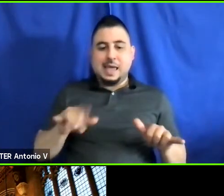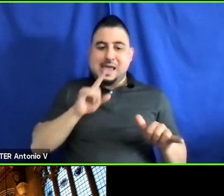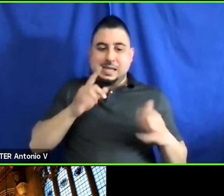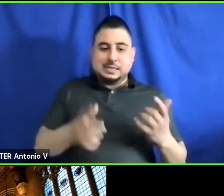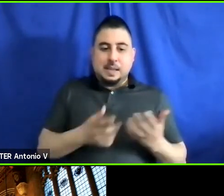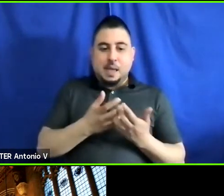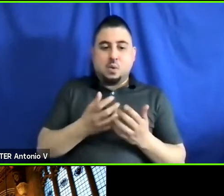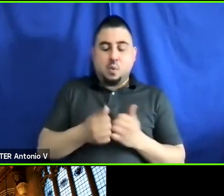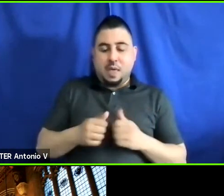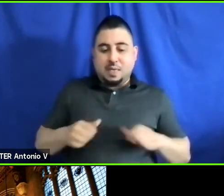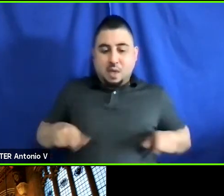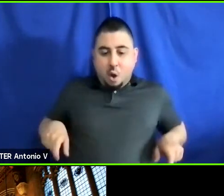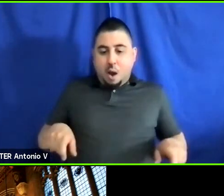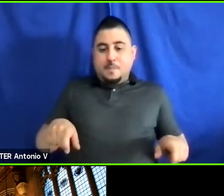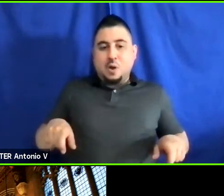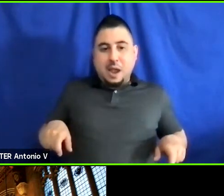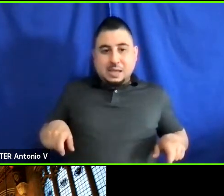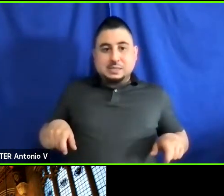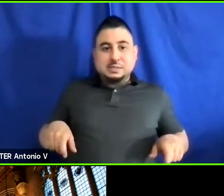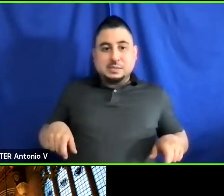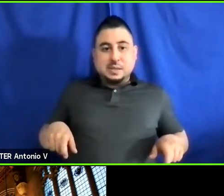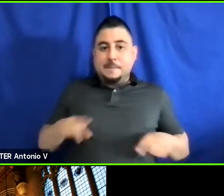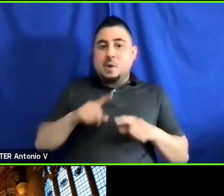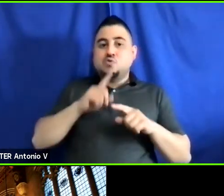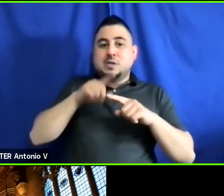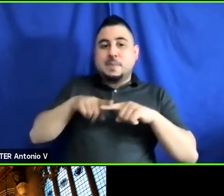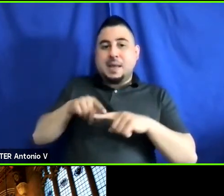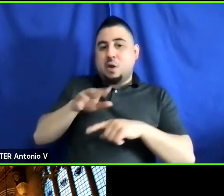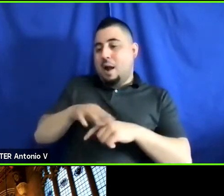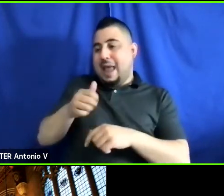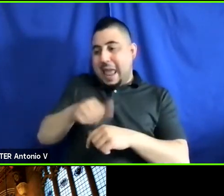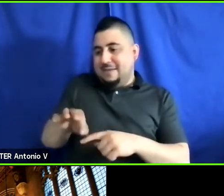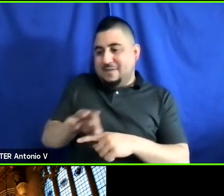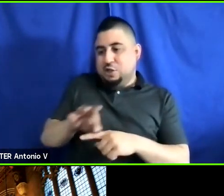with armrests but doesn’t depend on any feature of the armrests. We know there is